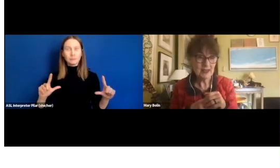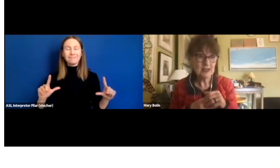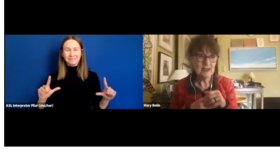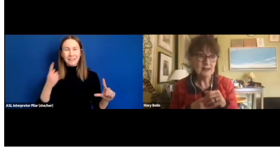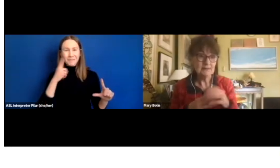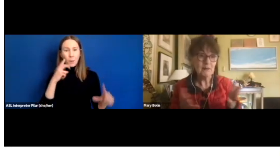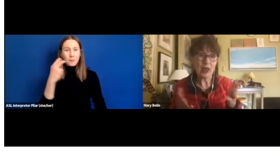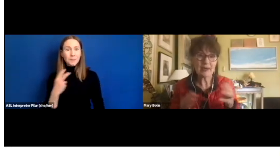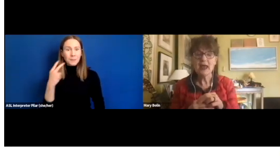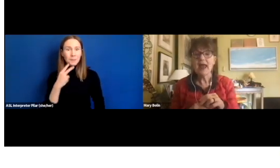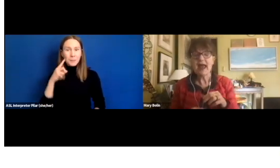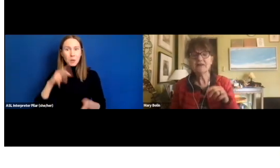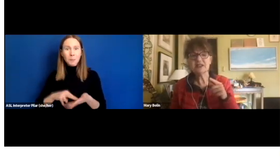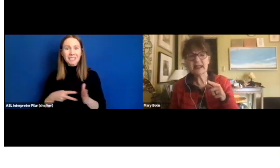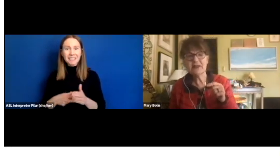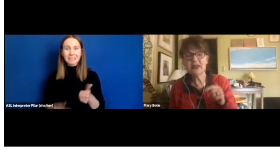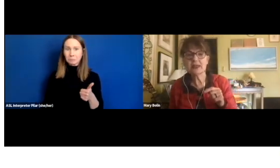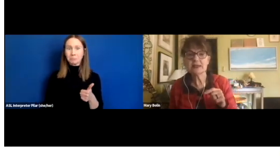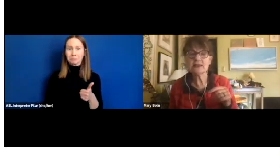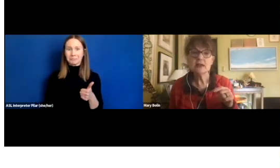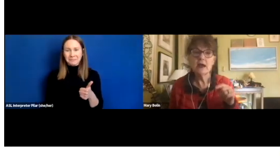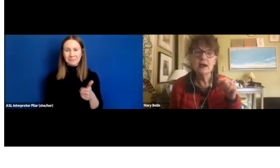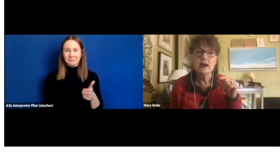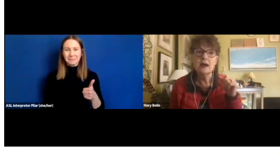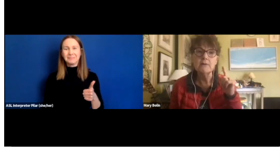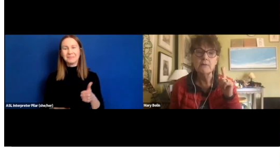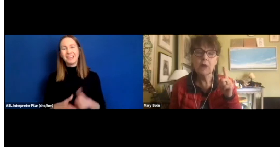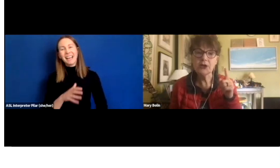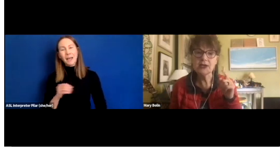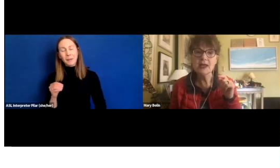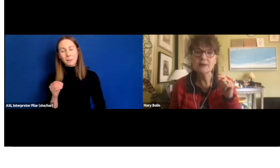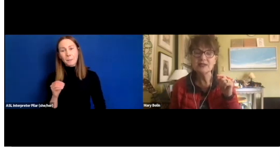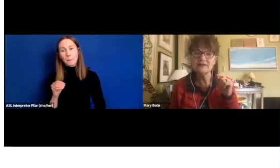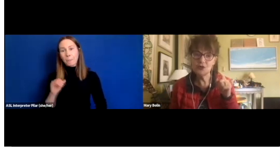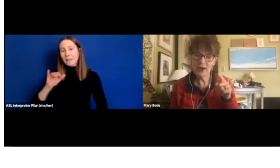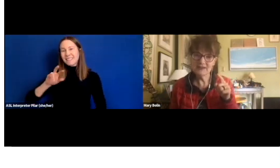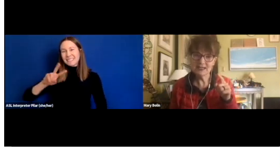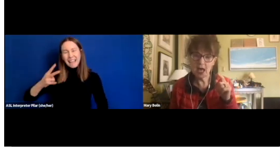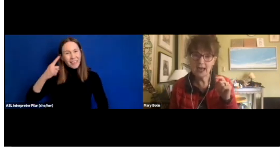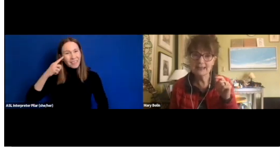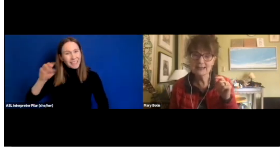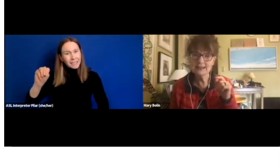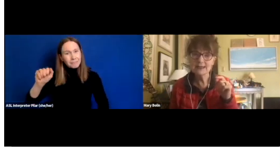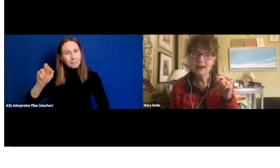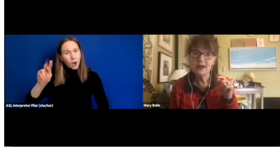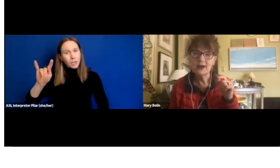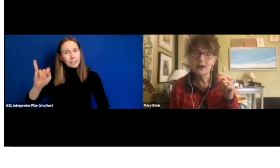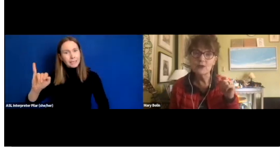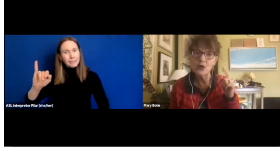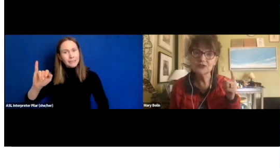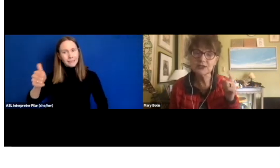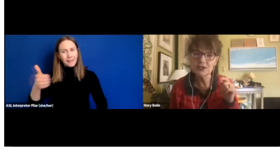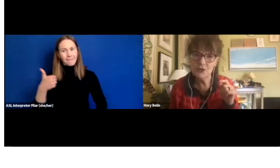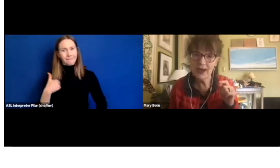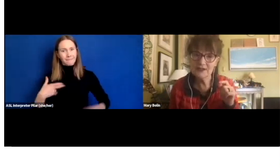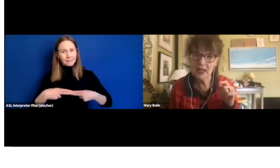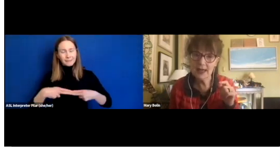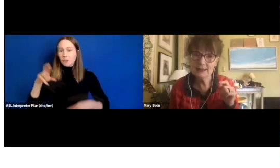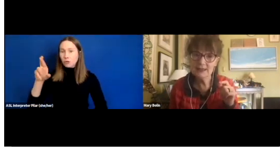Okay. And the second thing is, Marti, I believe you have slides. Rosa, do you have slides?